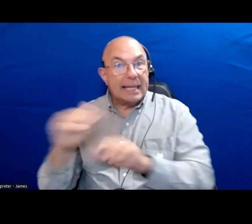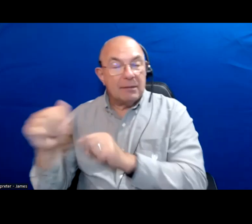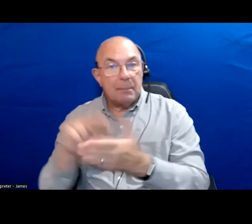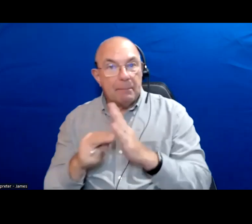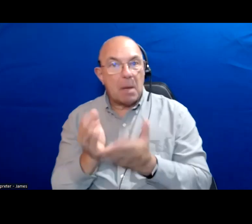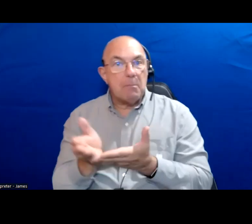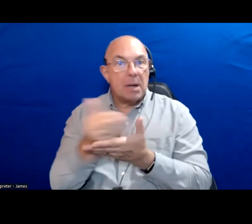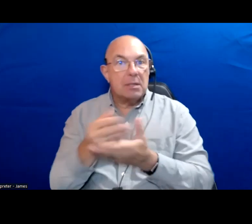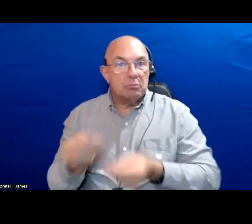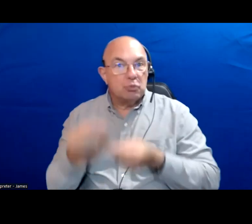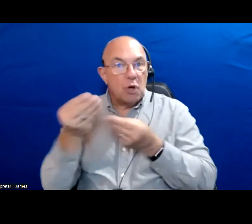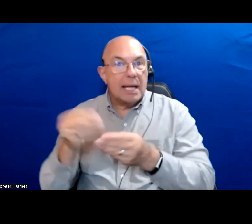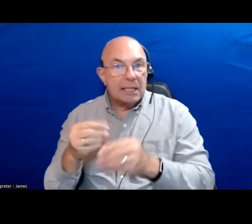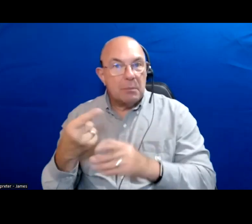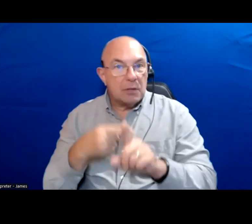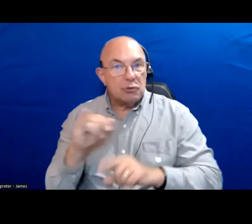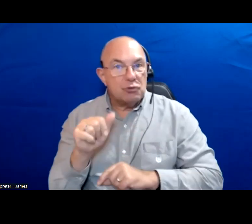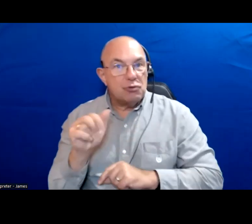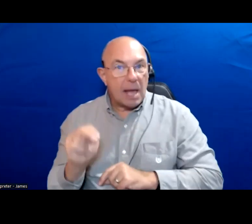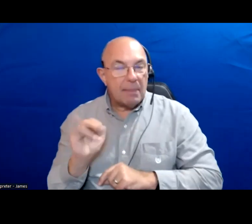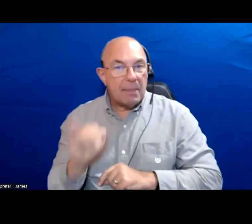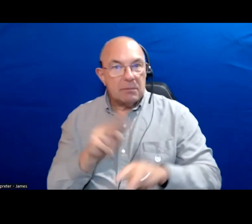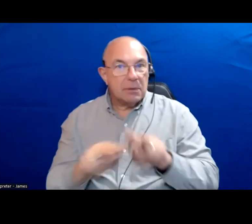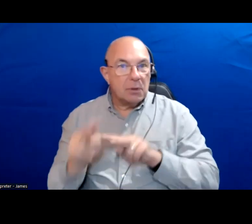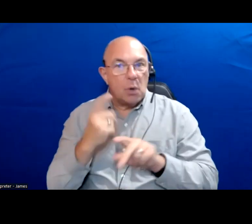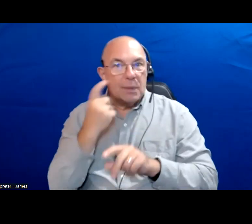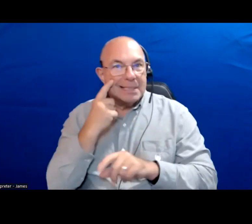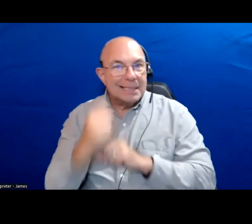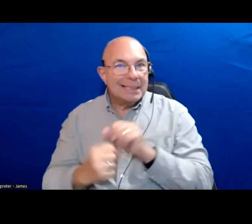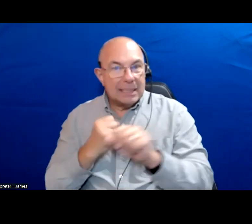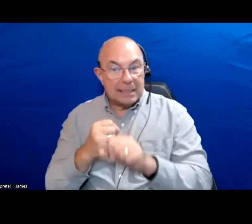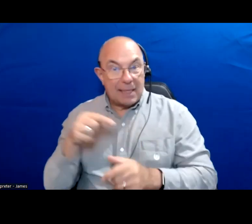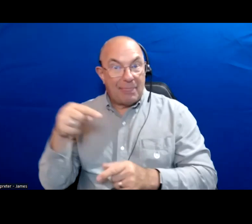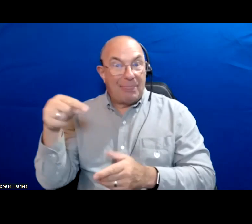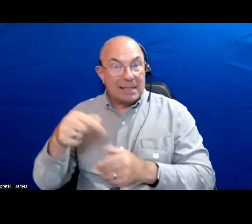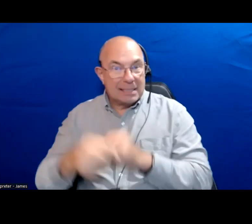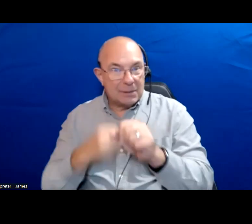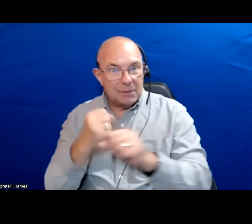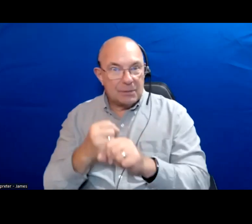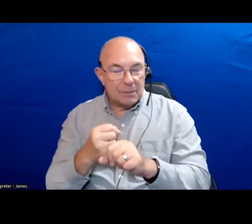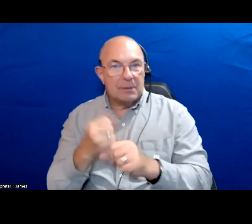budget presented in January and that was re-looked at recent years, and this year's climate budgeting.